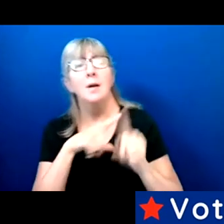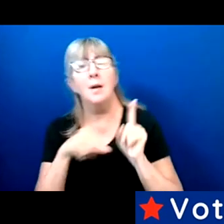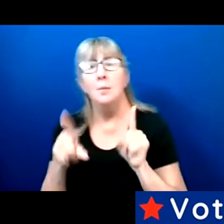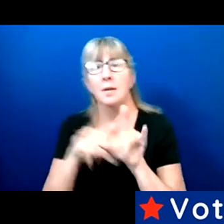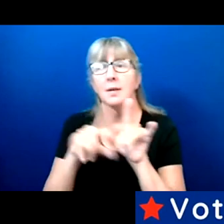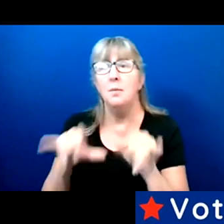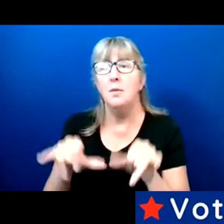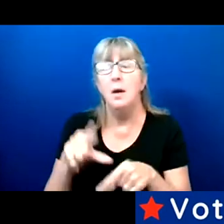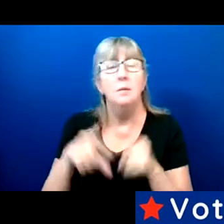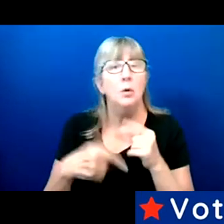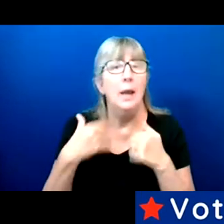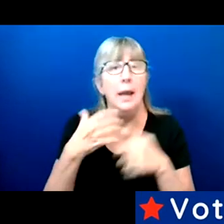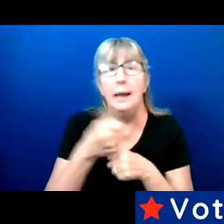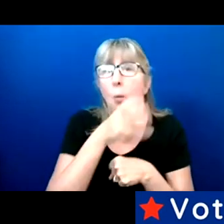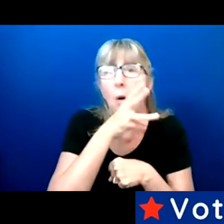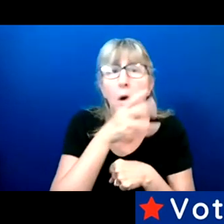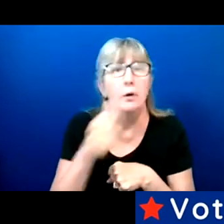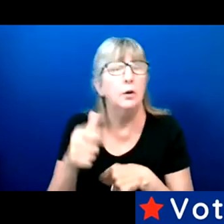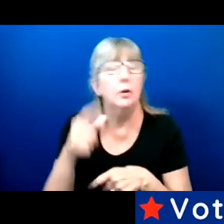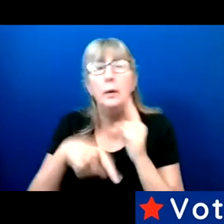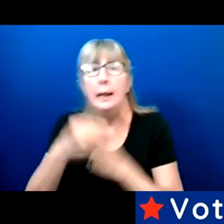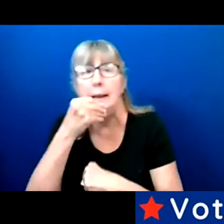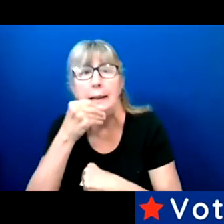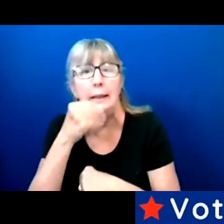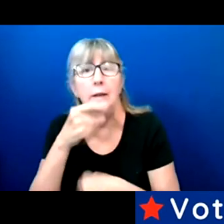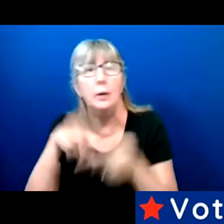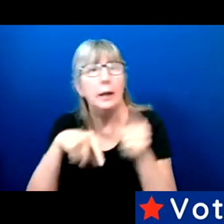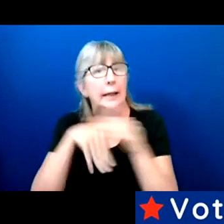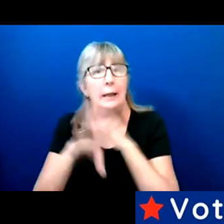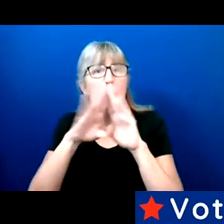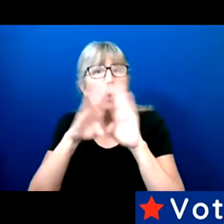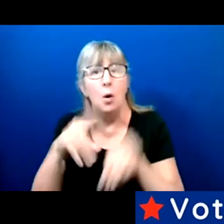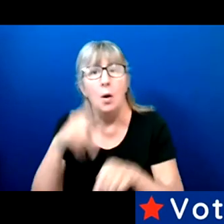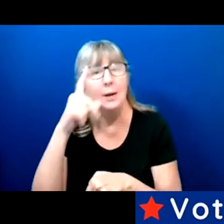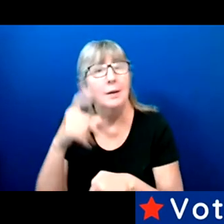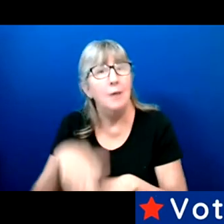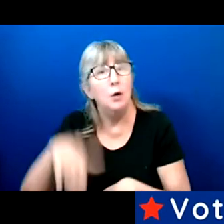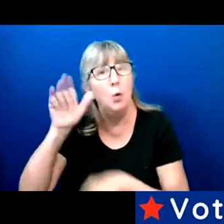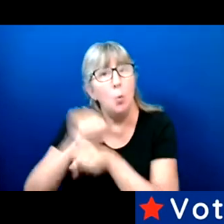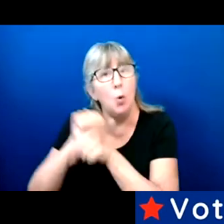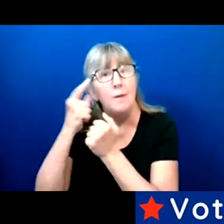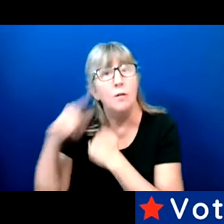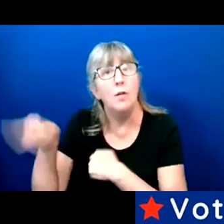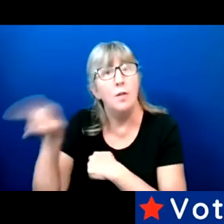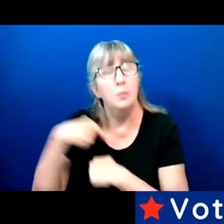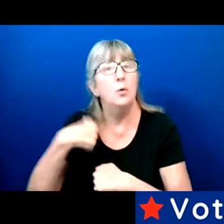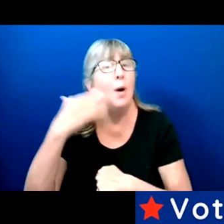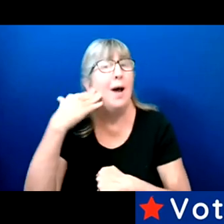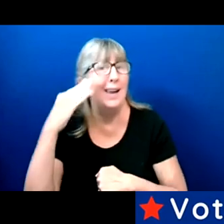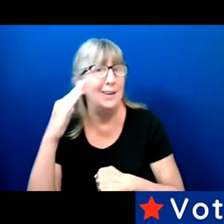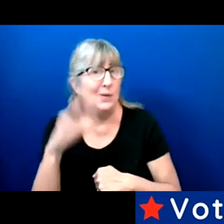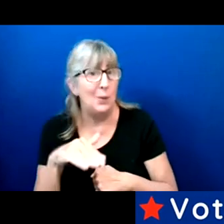let you go in their home because I grew up working for them so I know how they think in Georgia.